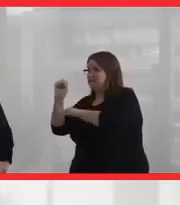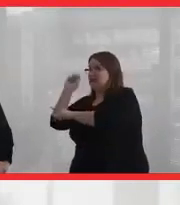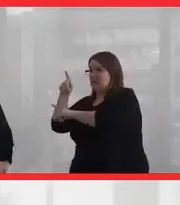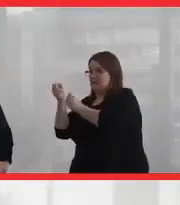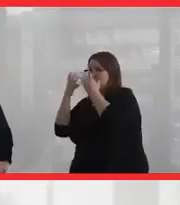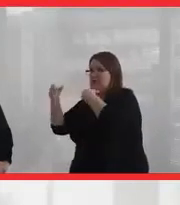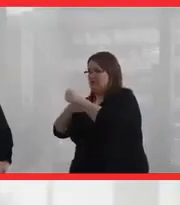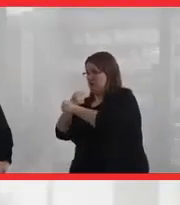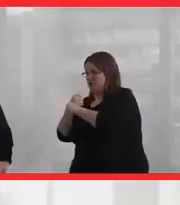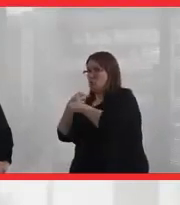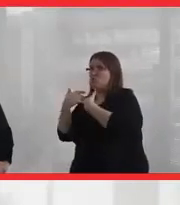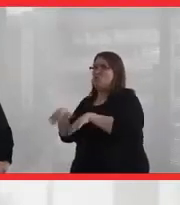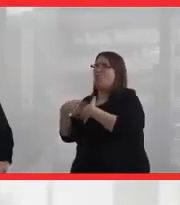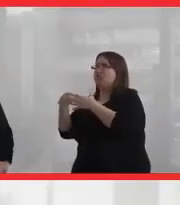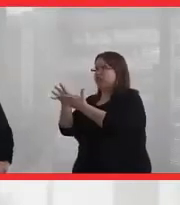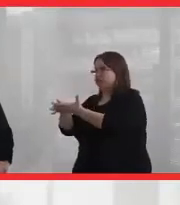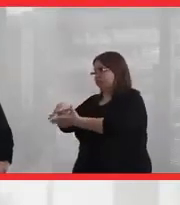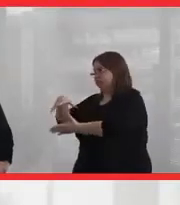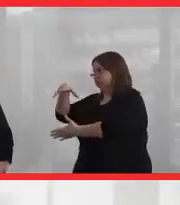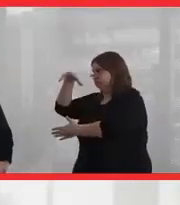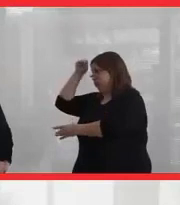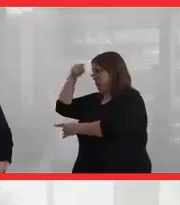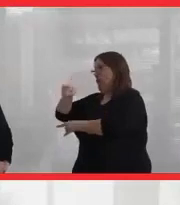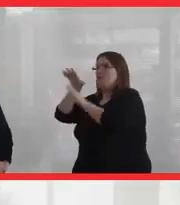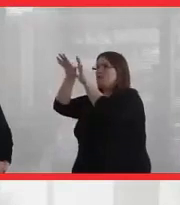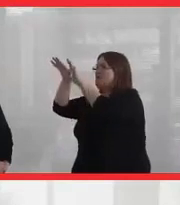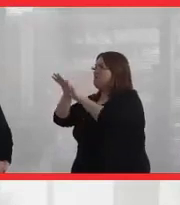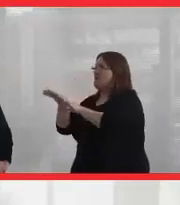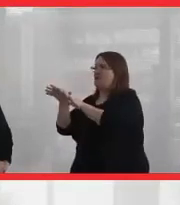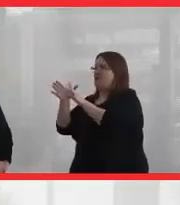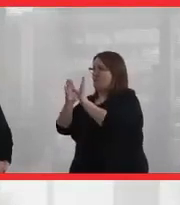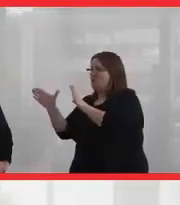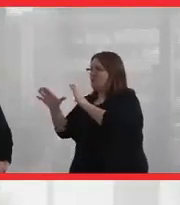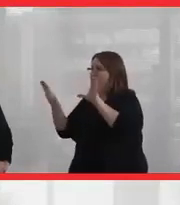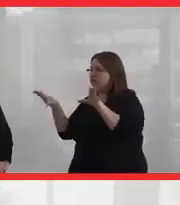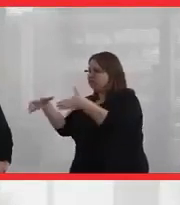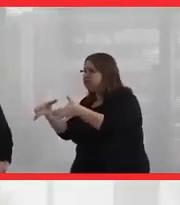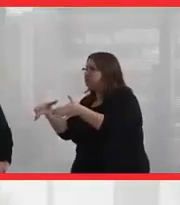And I actually learned a great deal from them. They were amazing at organizing and engaging